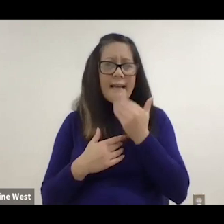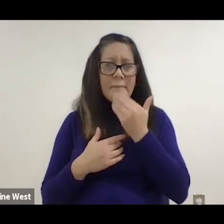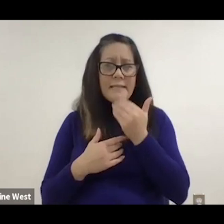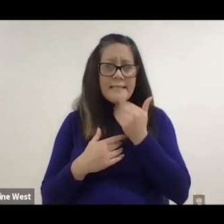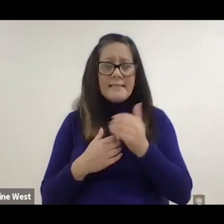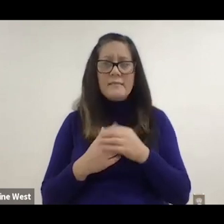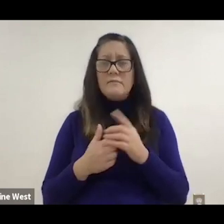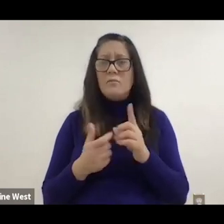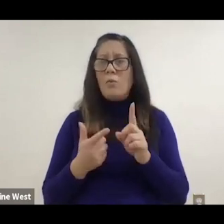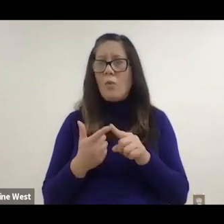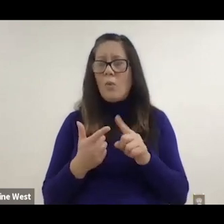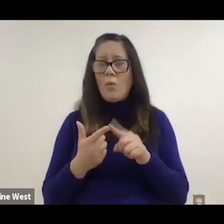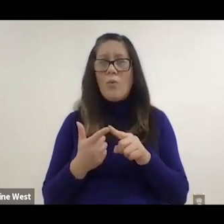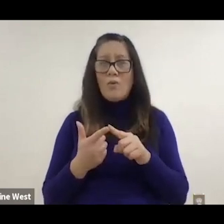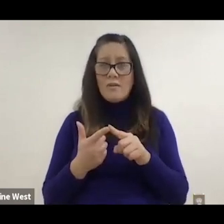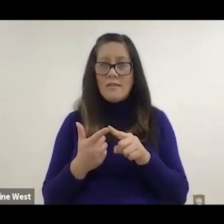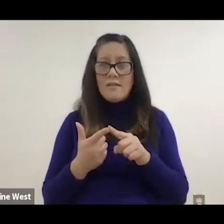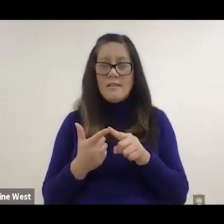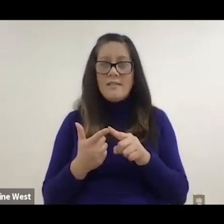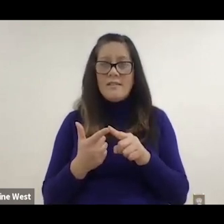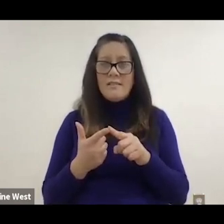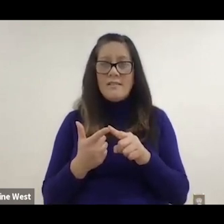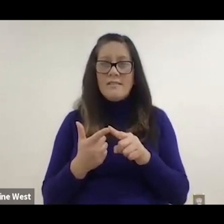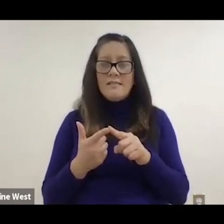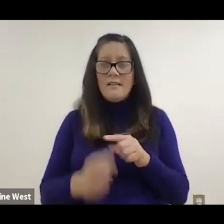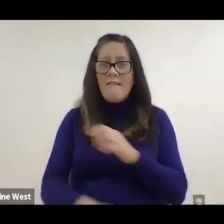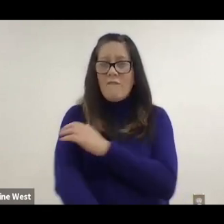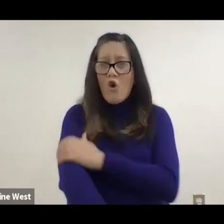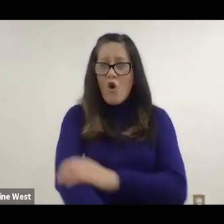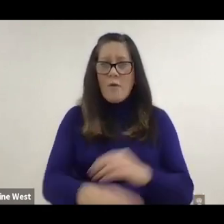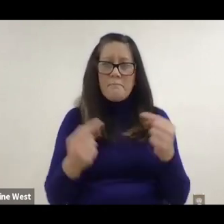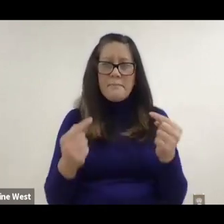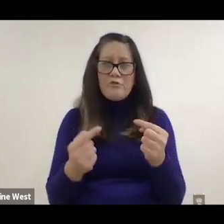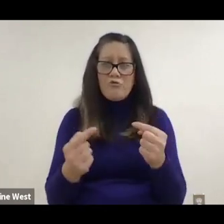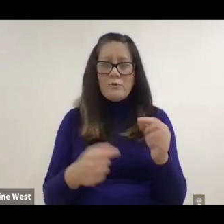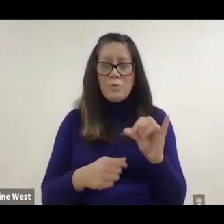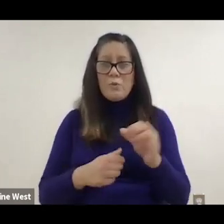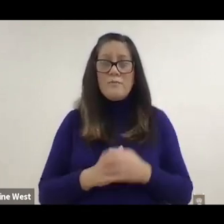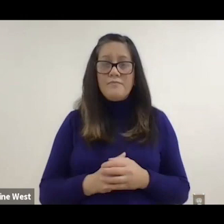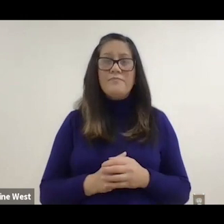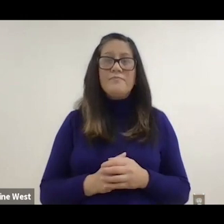for like diabetes or as well As for upper extremity injuries.